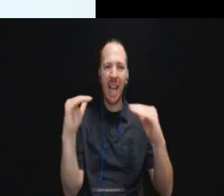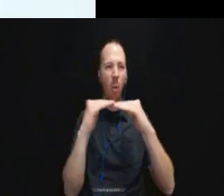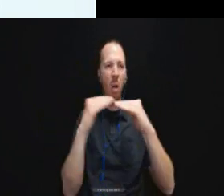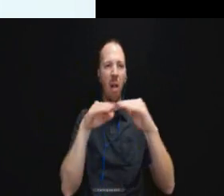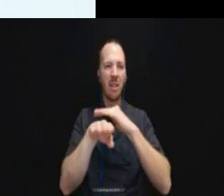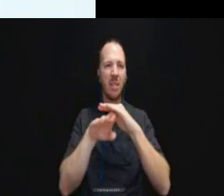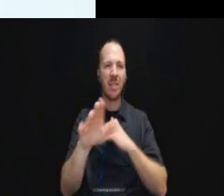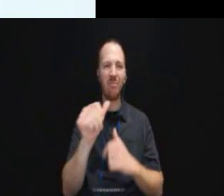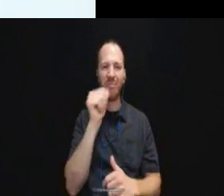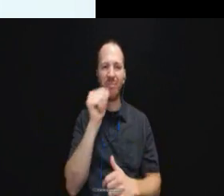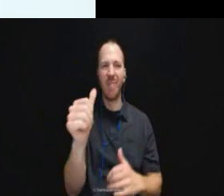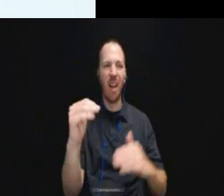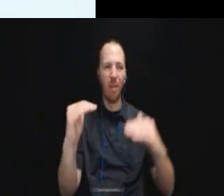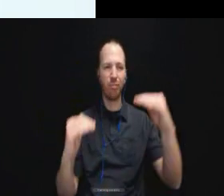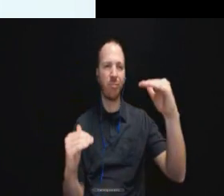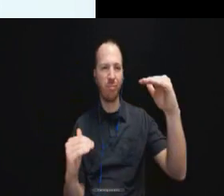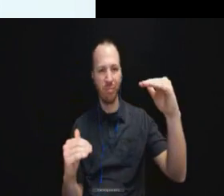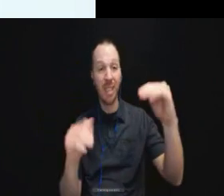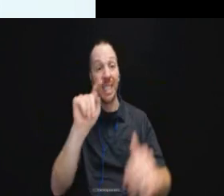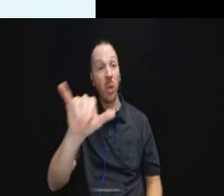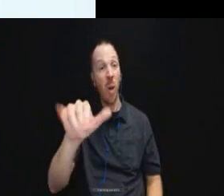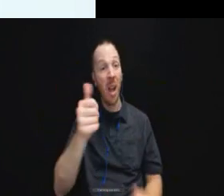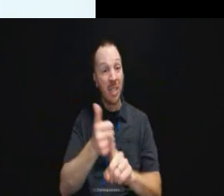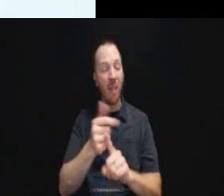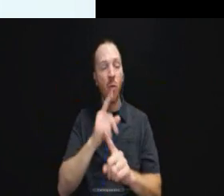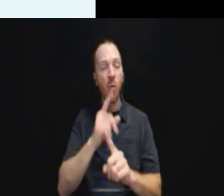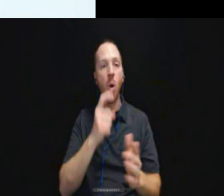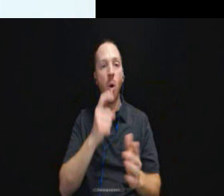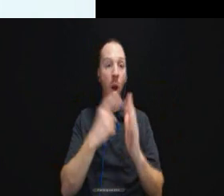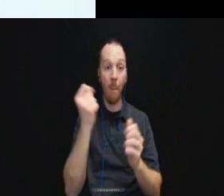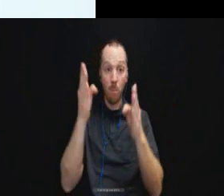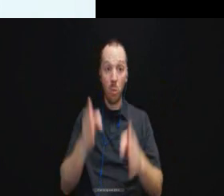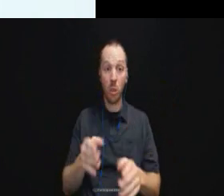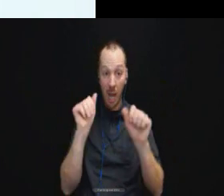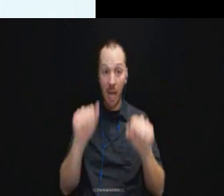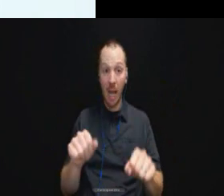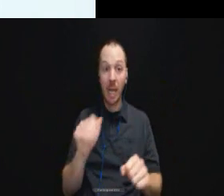One is that TTYs really require someone to be able to speak English and a lot of folks